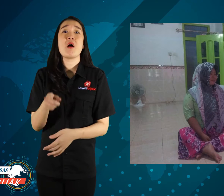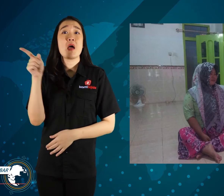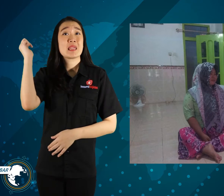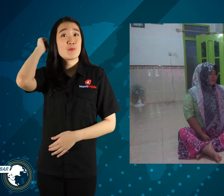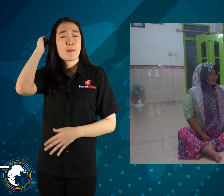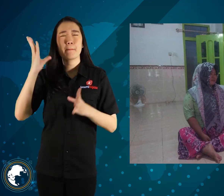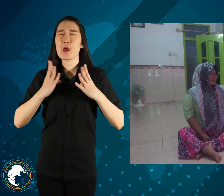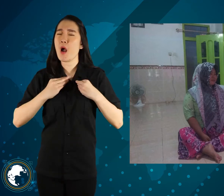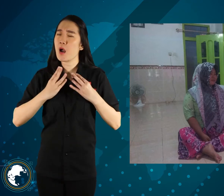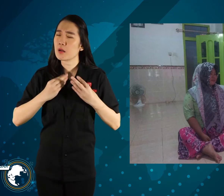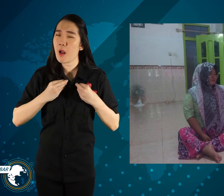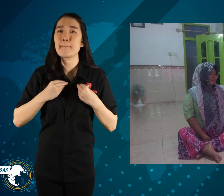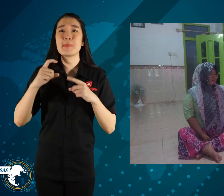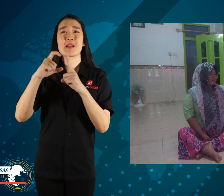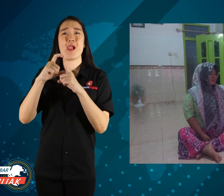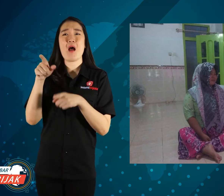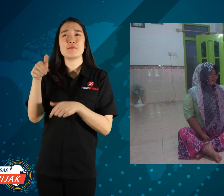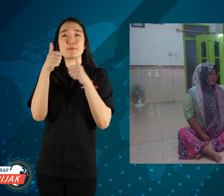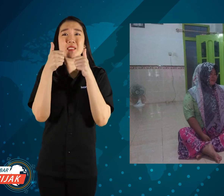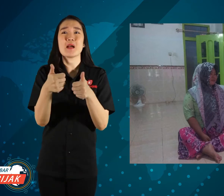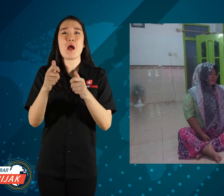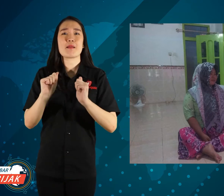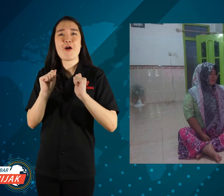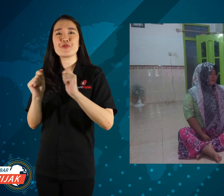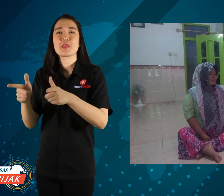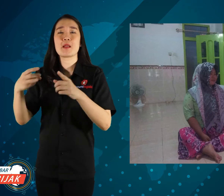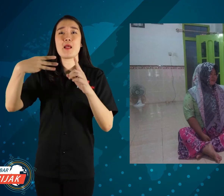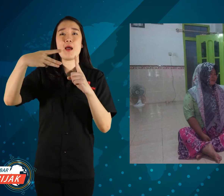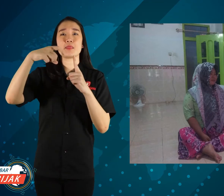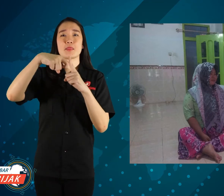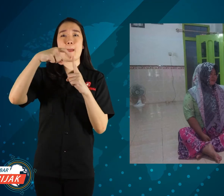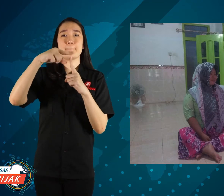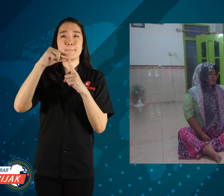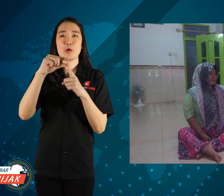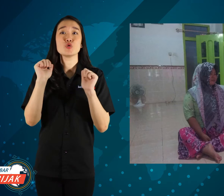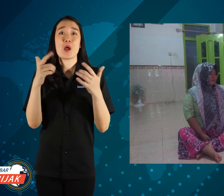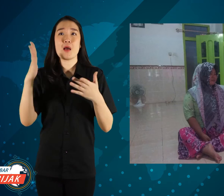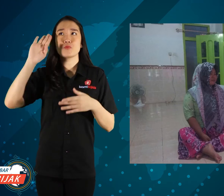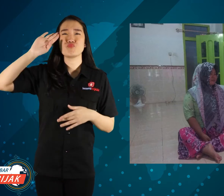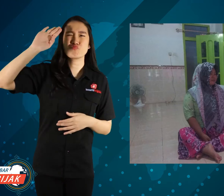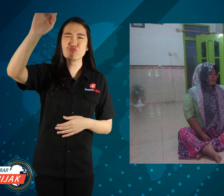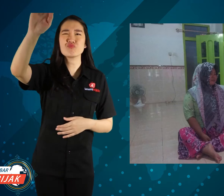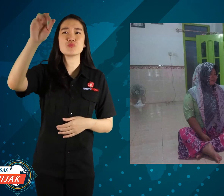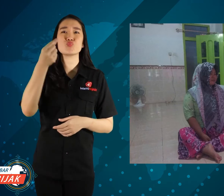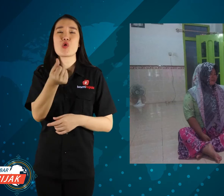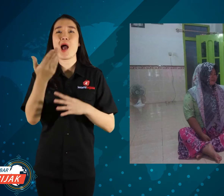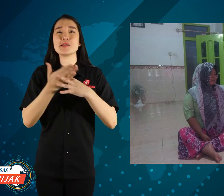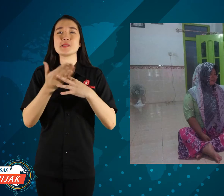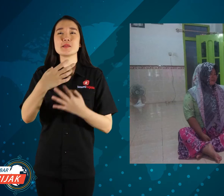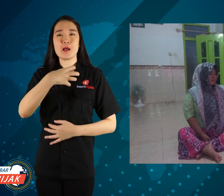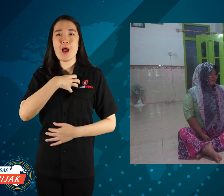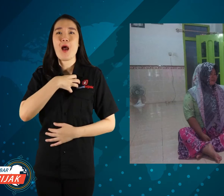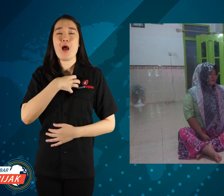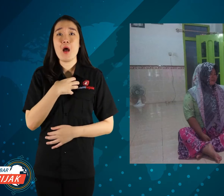I hope that Dilah will register for an e-KTP so that it is easy to access rights.